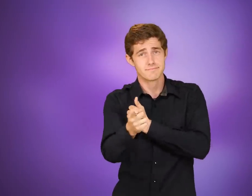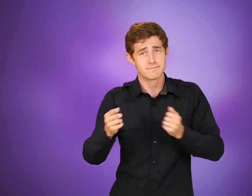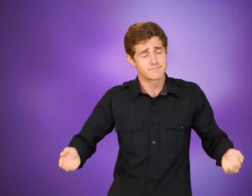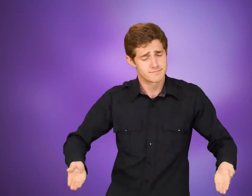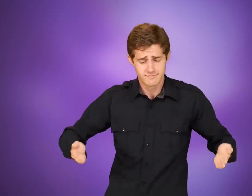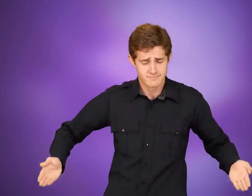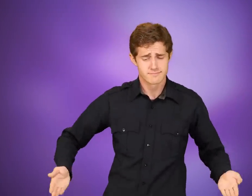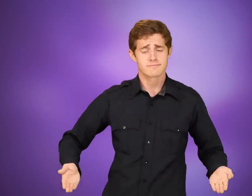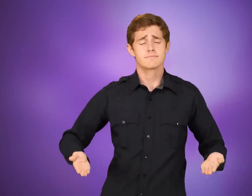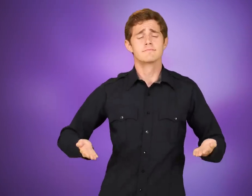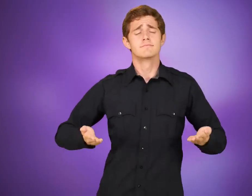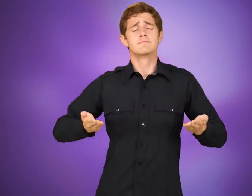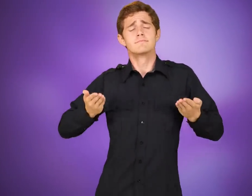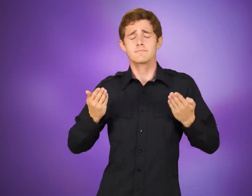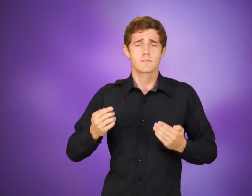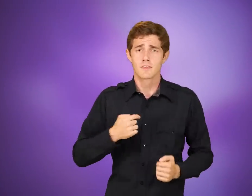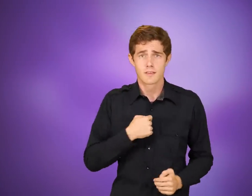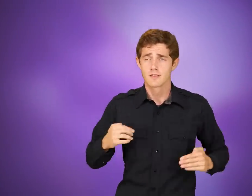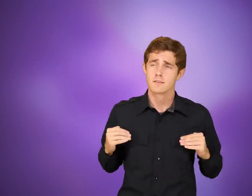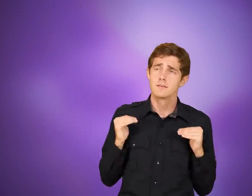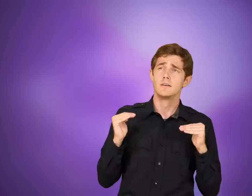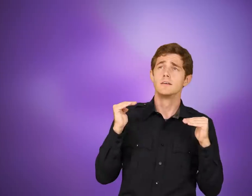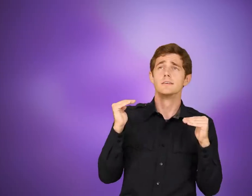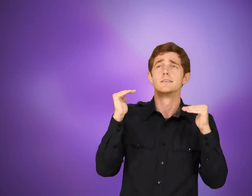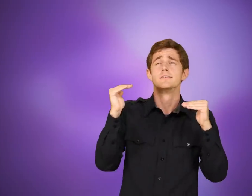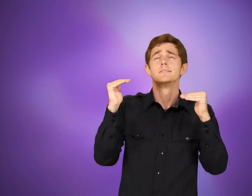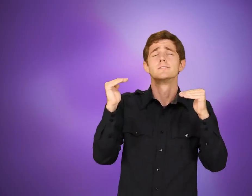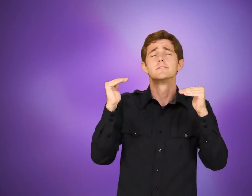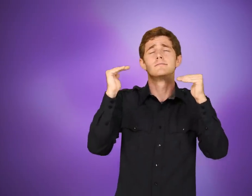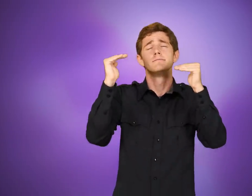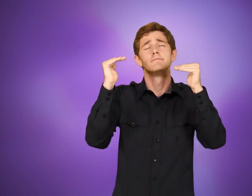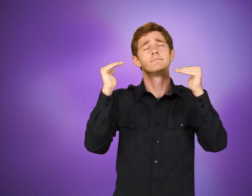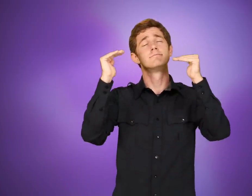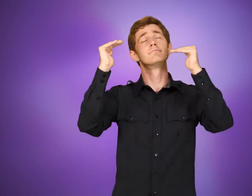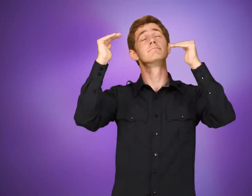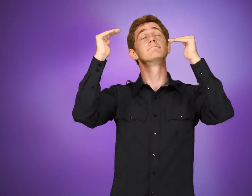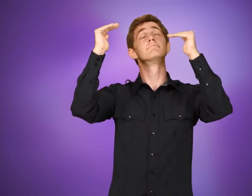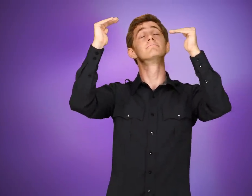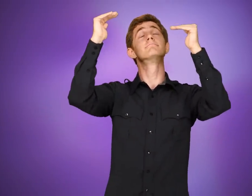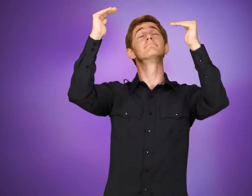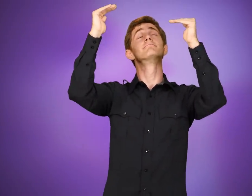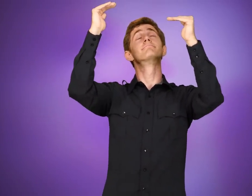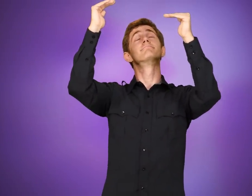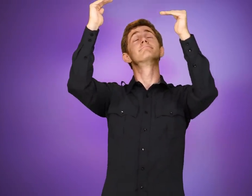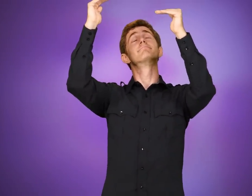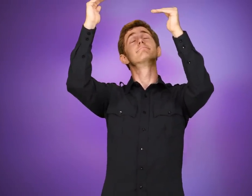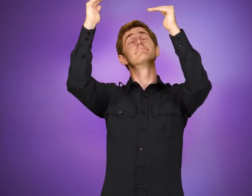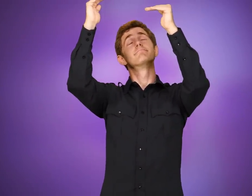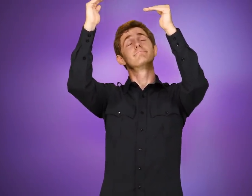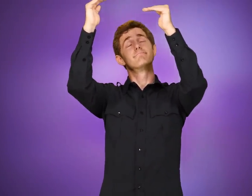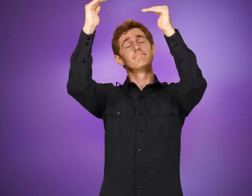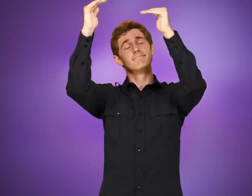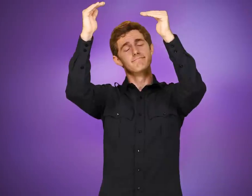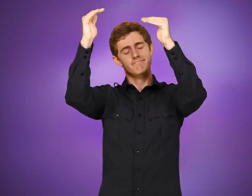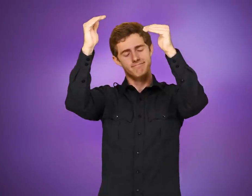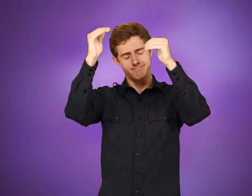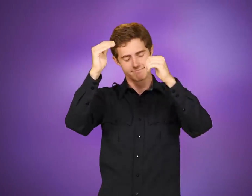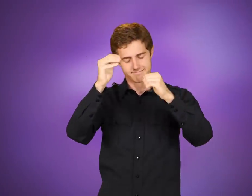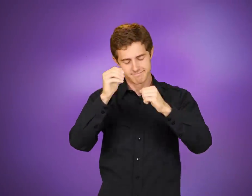You raise me up... To more than I can be. YOU LIFT-ME, I ELEVATE